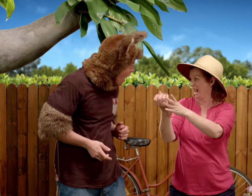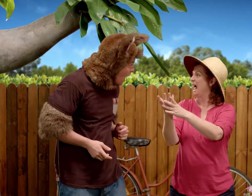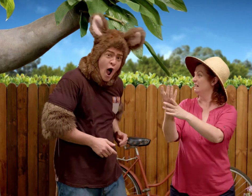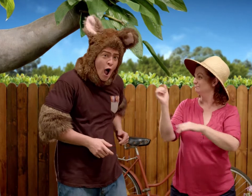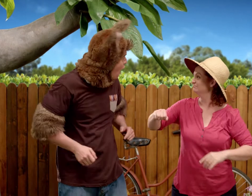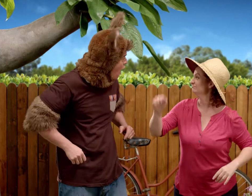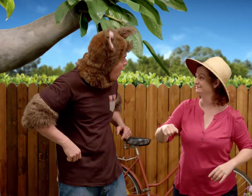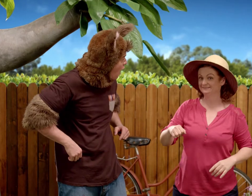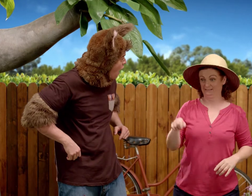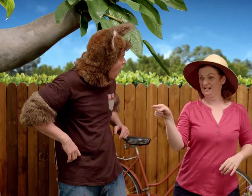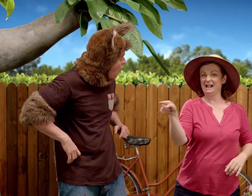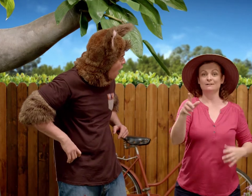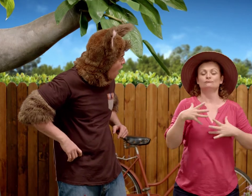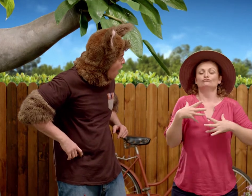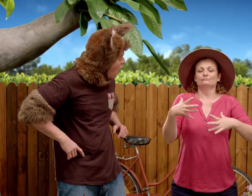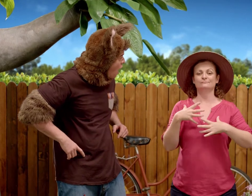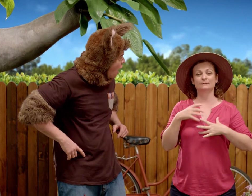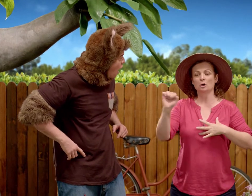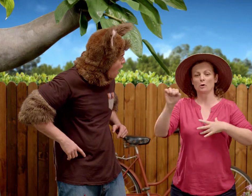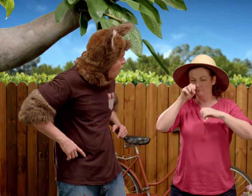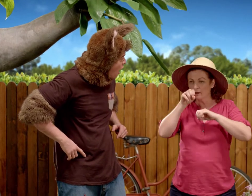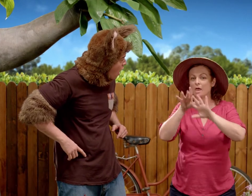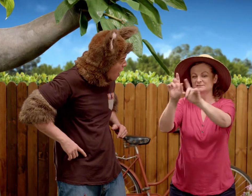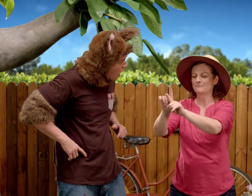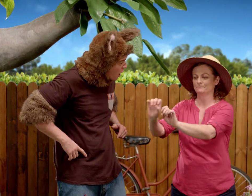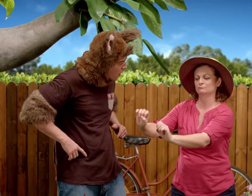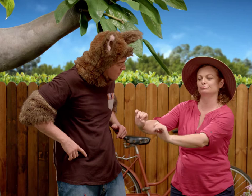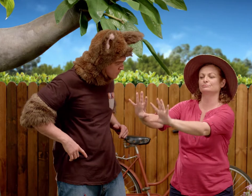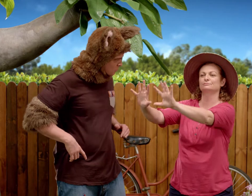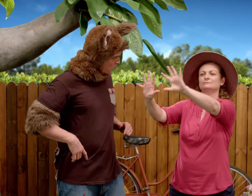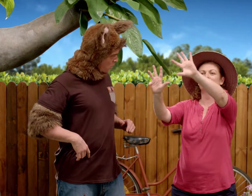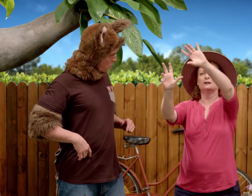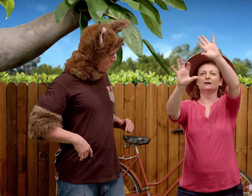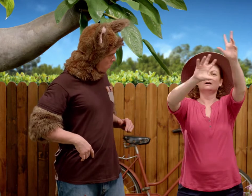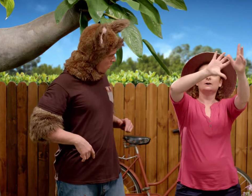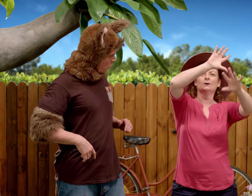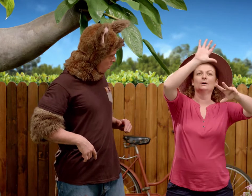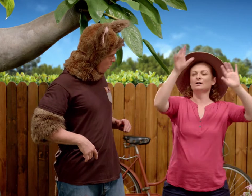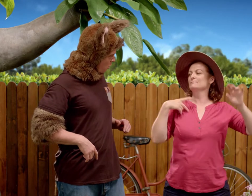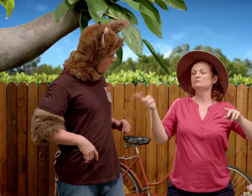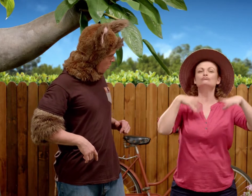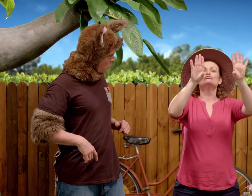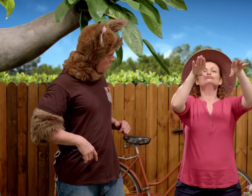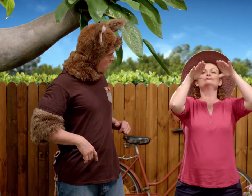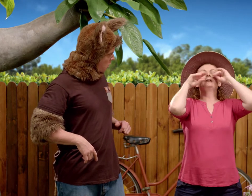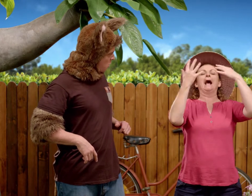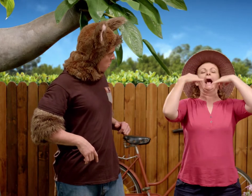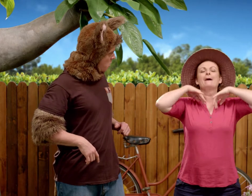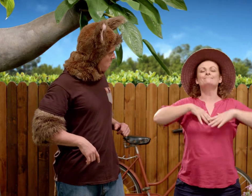and all of the plants. They breathe out all of the air that we breathe in.